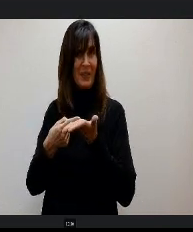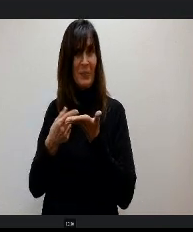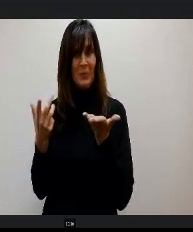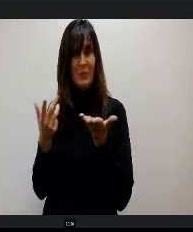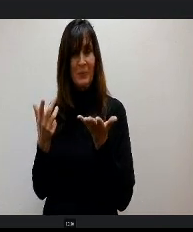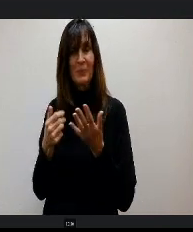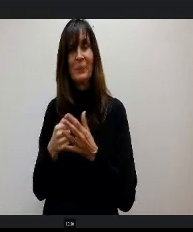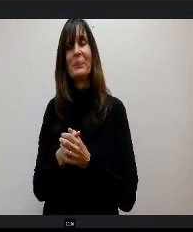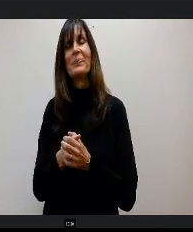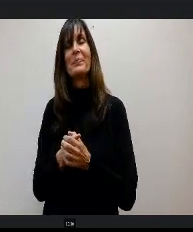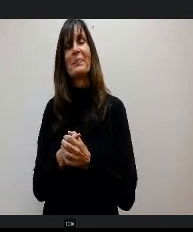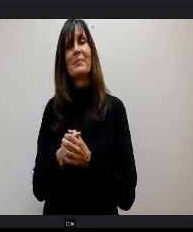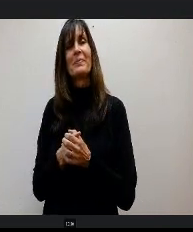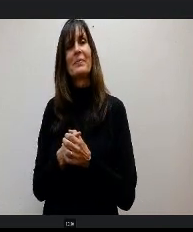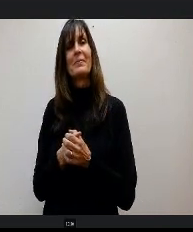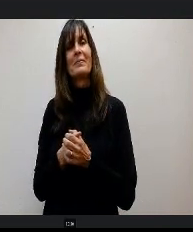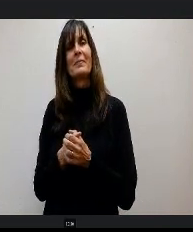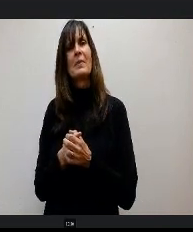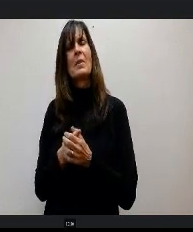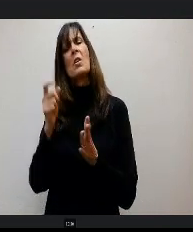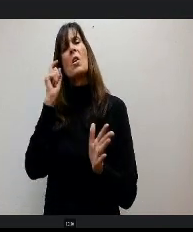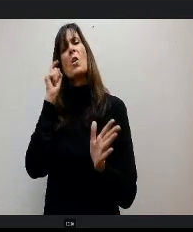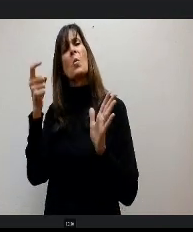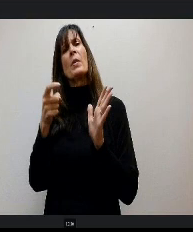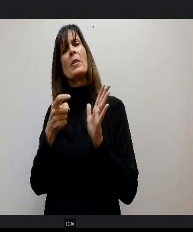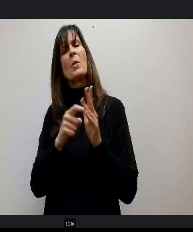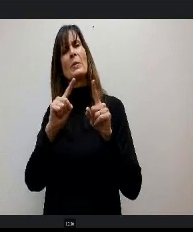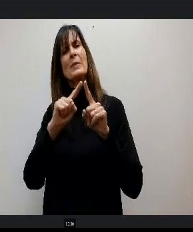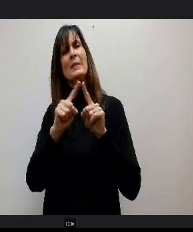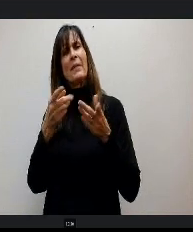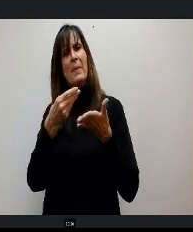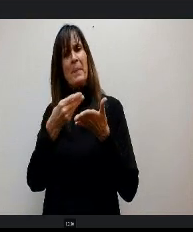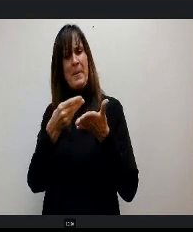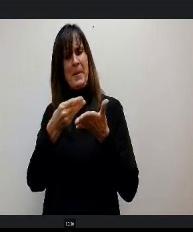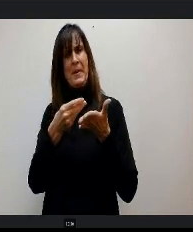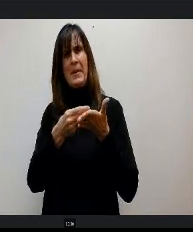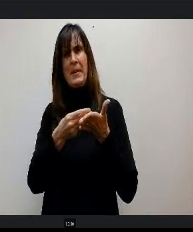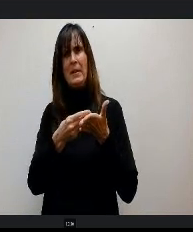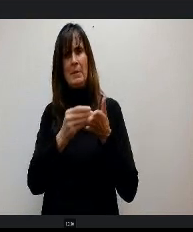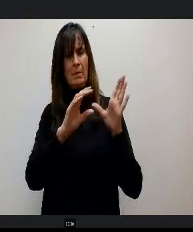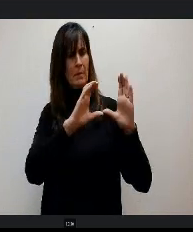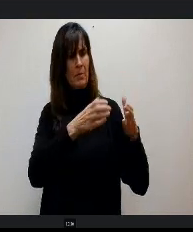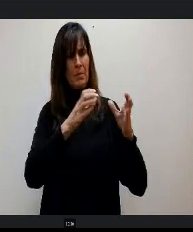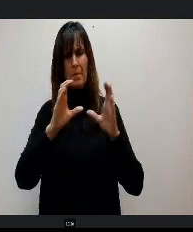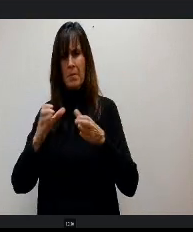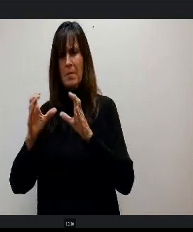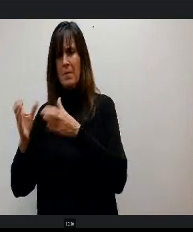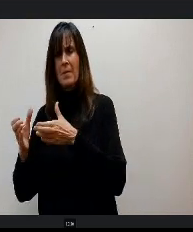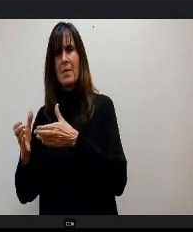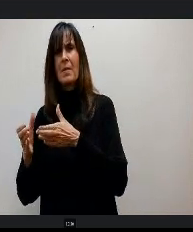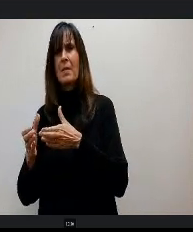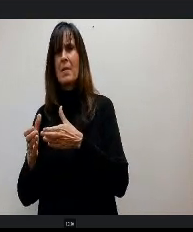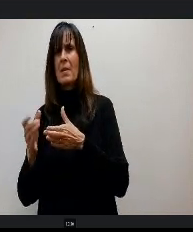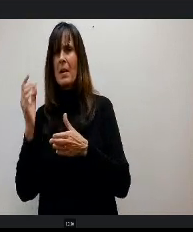Is how. When we look at these different salary amounts, how do we ensure that they're commensurate? How are we